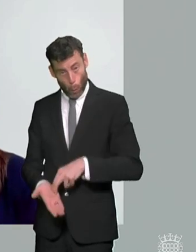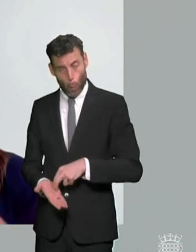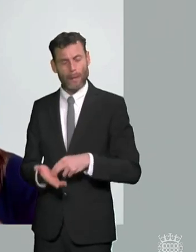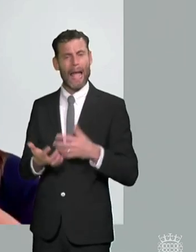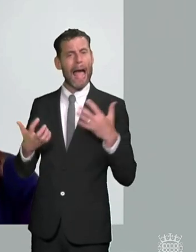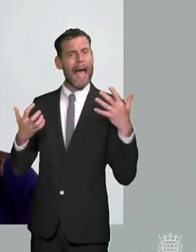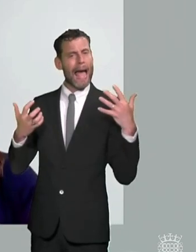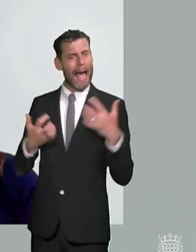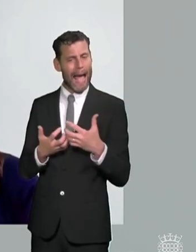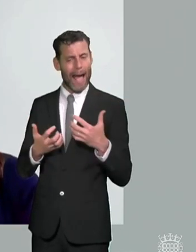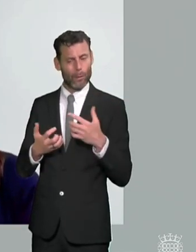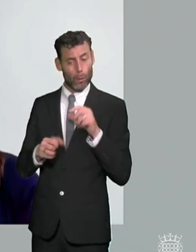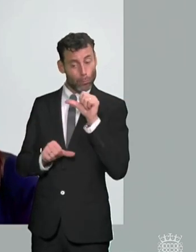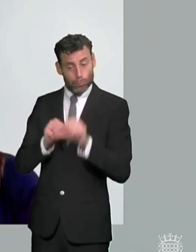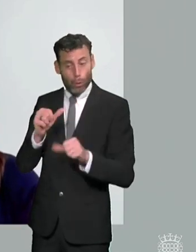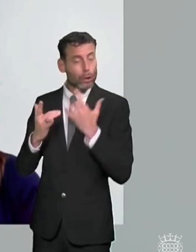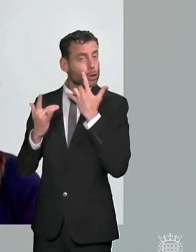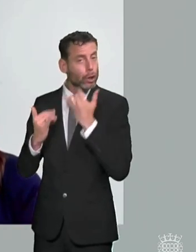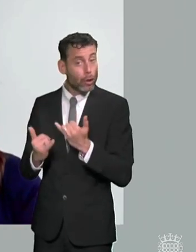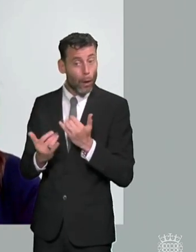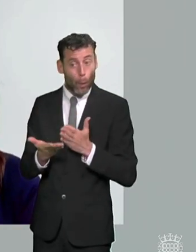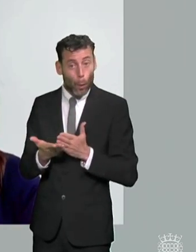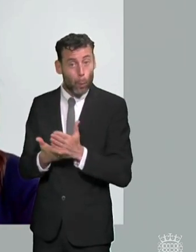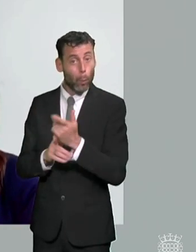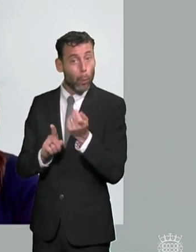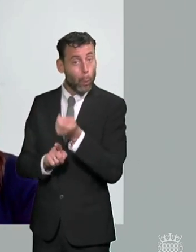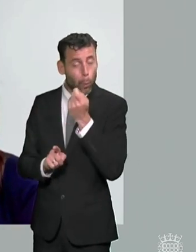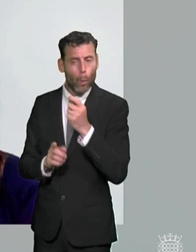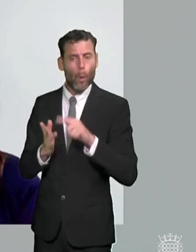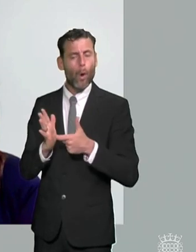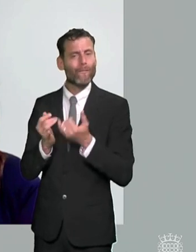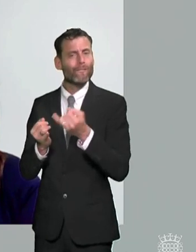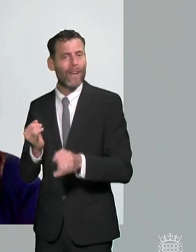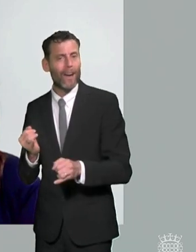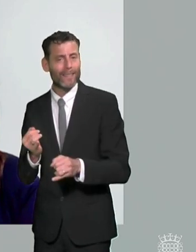reviewed and how support will be reviewed and all of these things are set out very clearly already